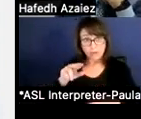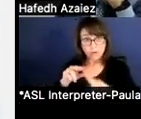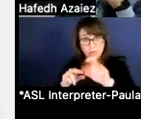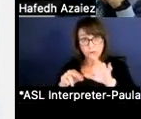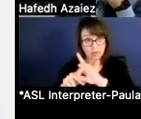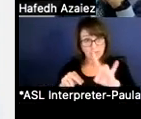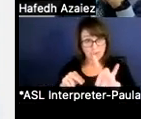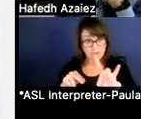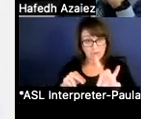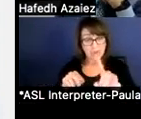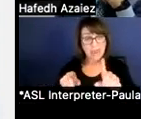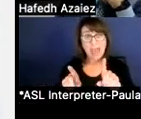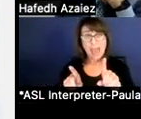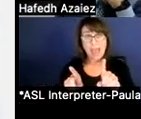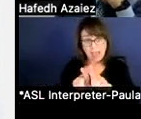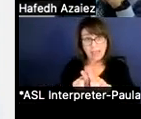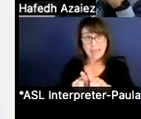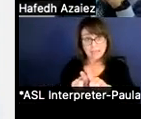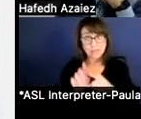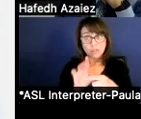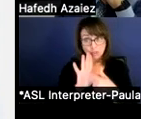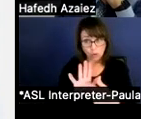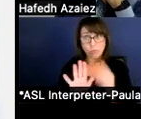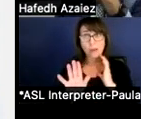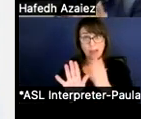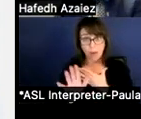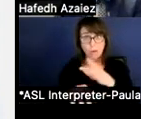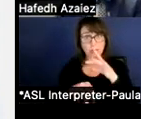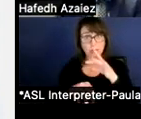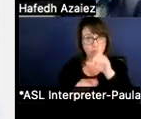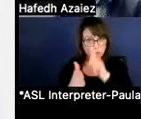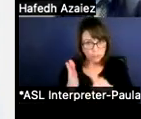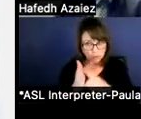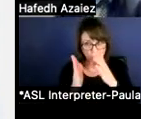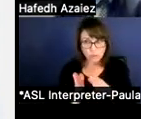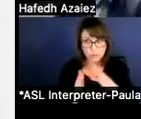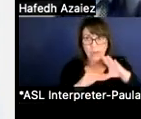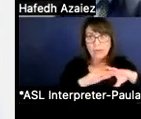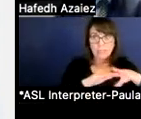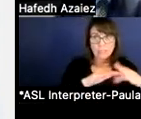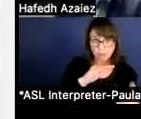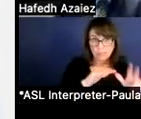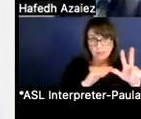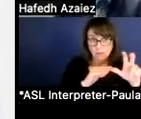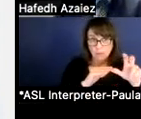as stated by our demographer, and also a decrease of 300 kids. In building the budget,